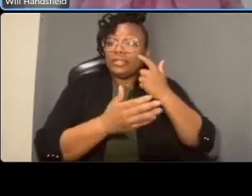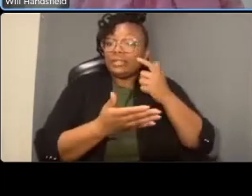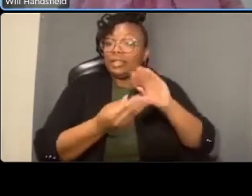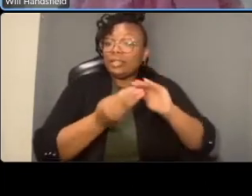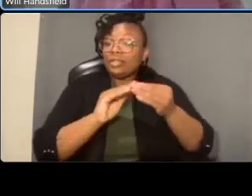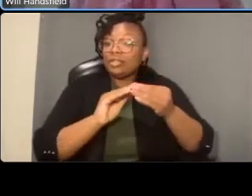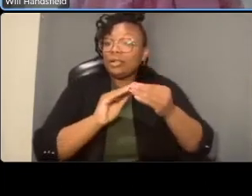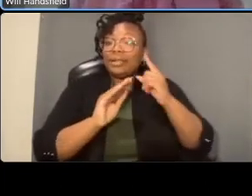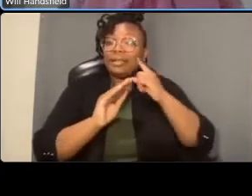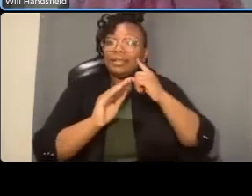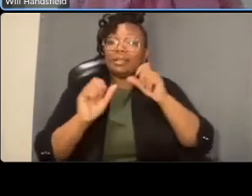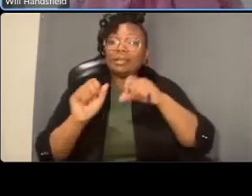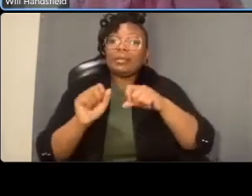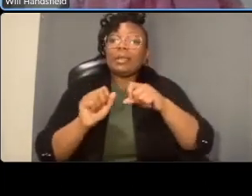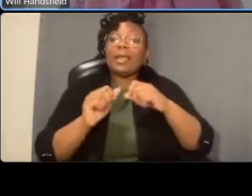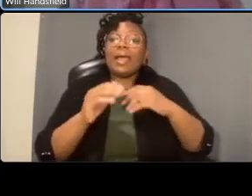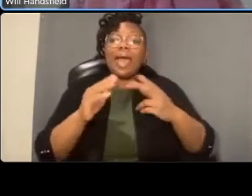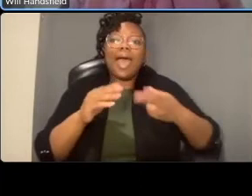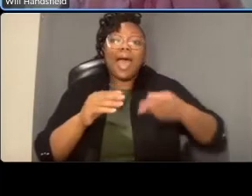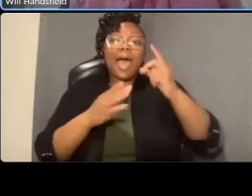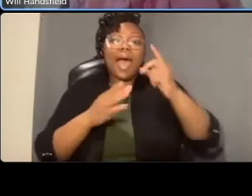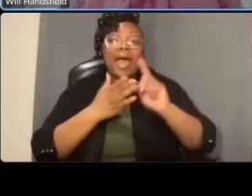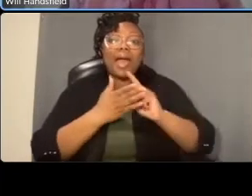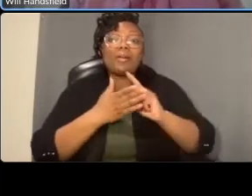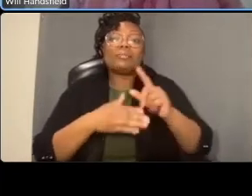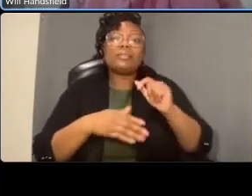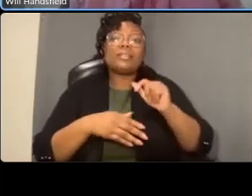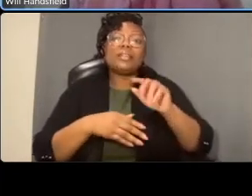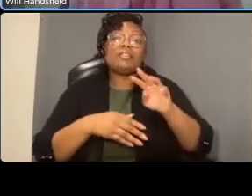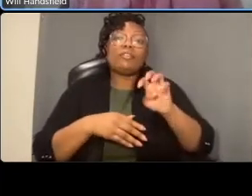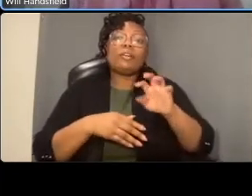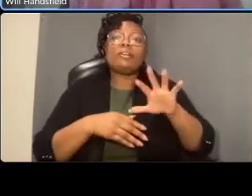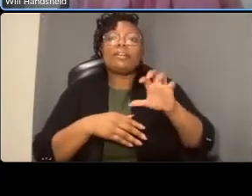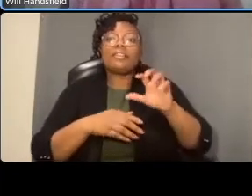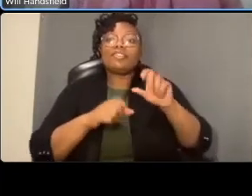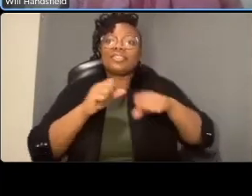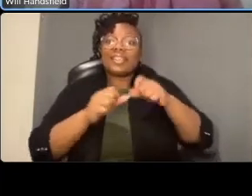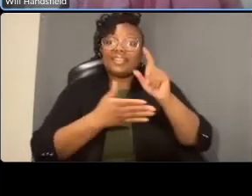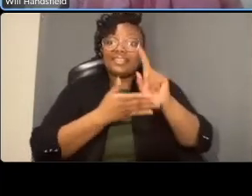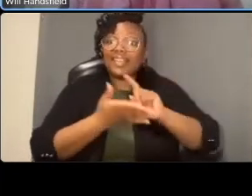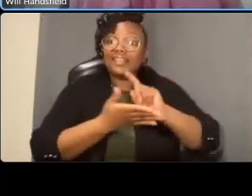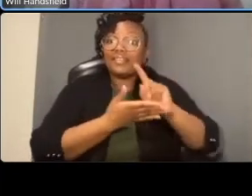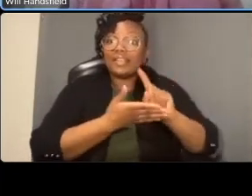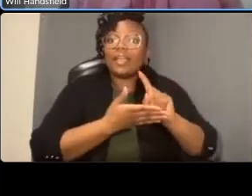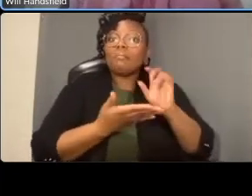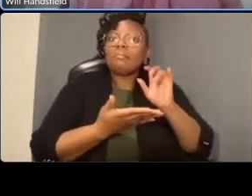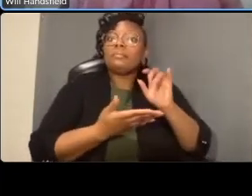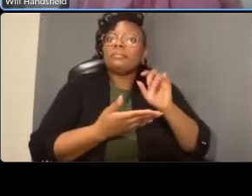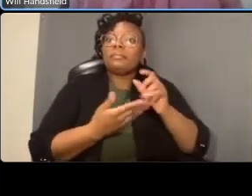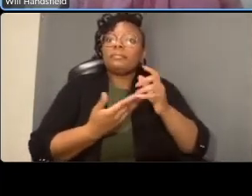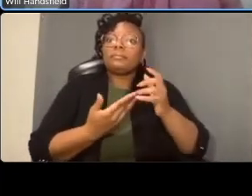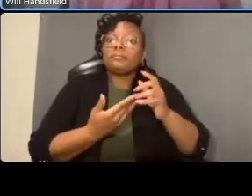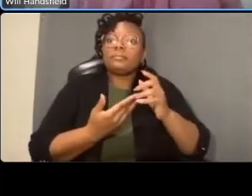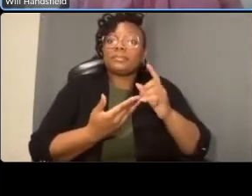uh i would think above what the car lanes are taking per hour um we probably have yeah more